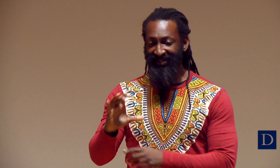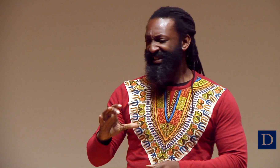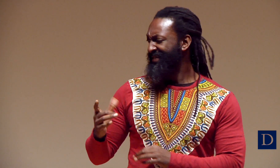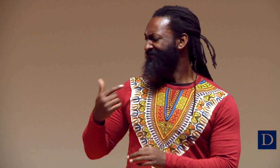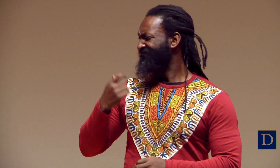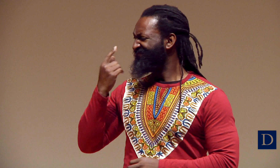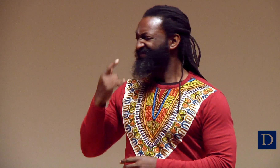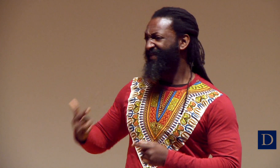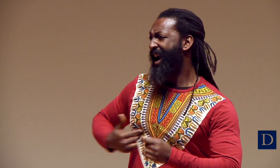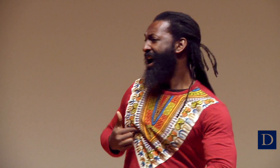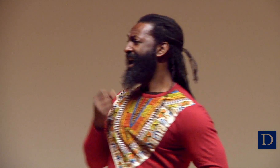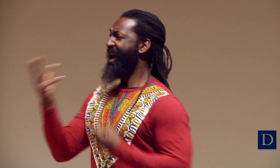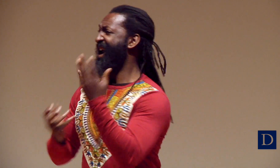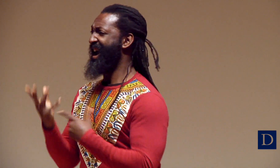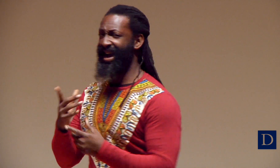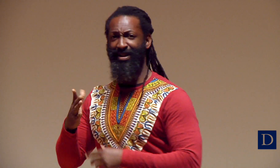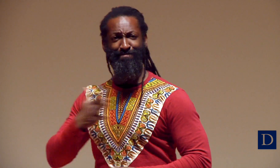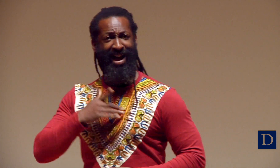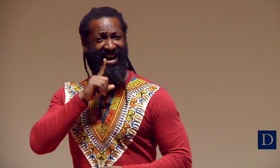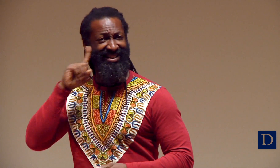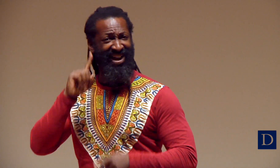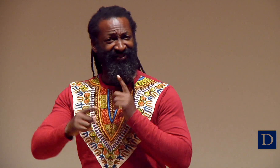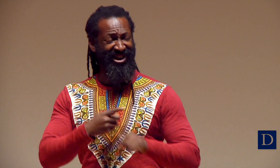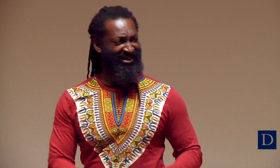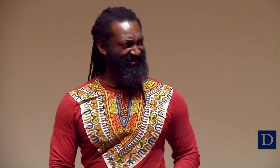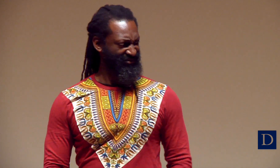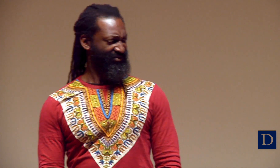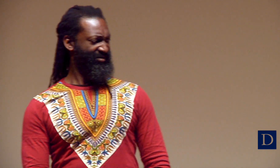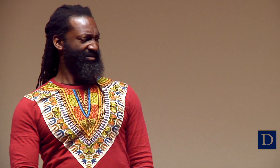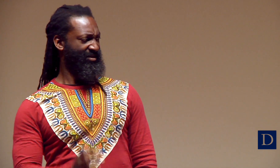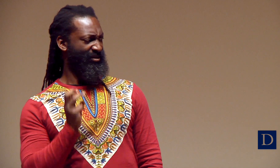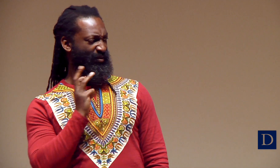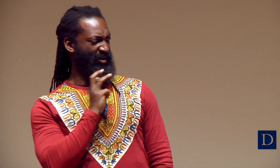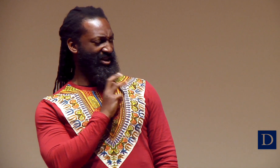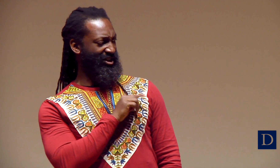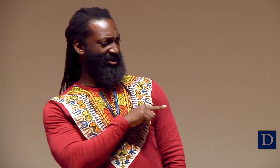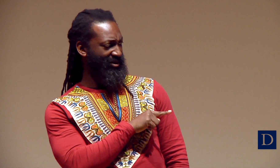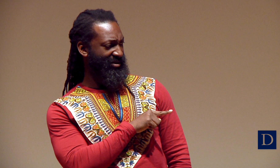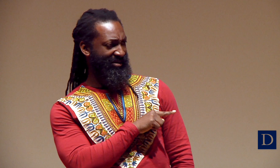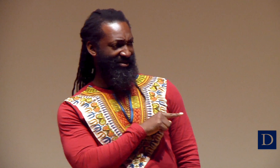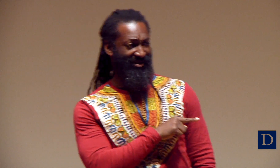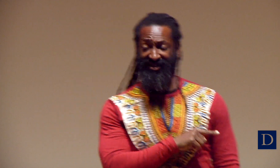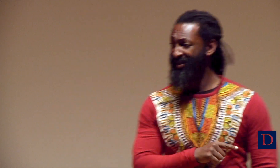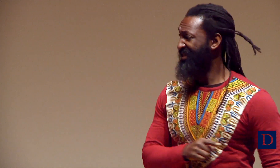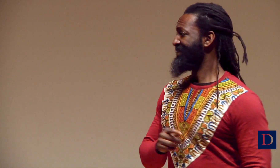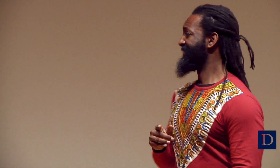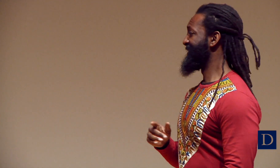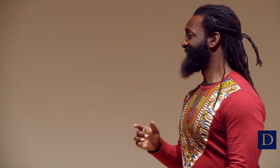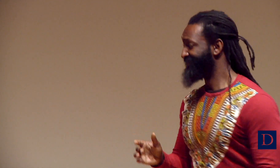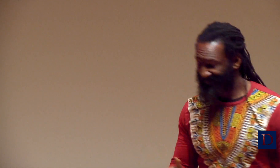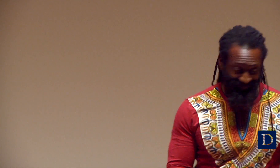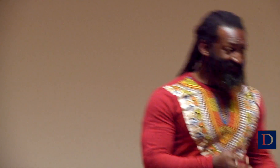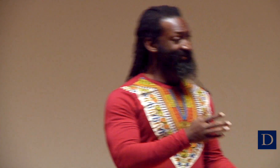So I like to express myself, and whenever I express myself to my Deaf friends, they’re like, “mmm, that guy’s a little weird.”